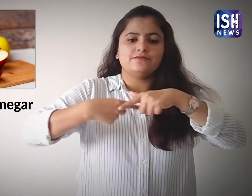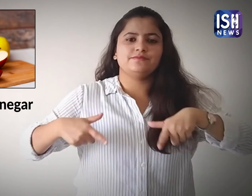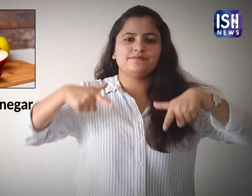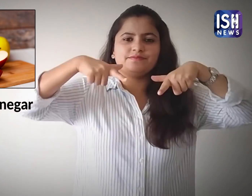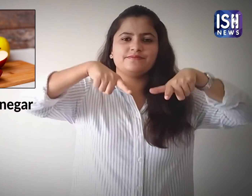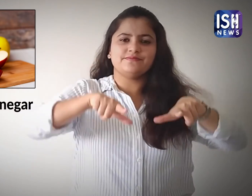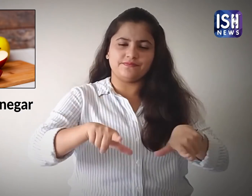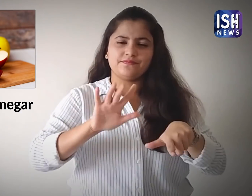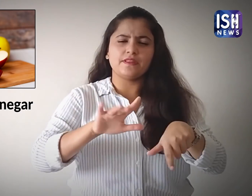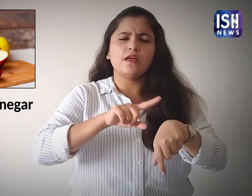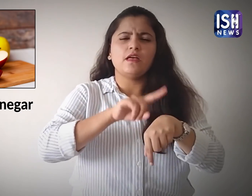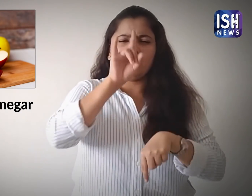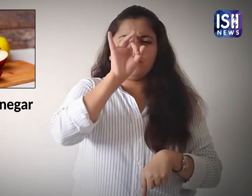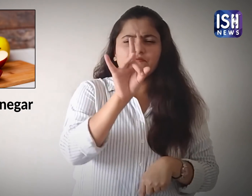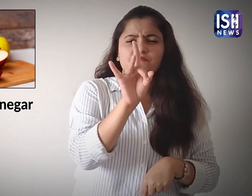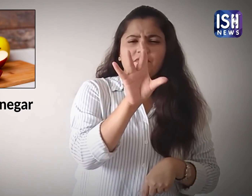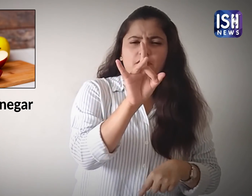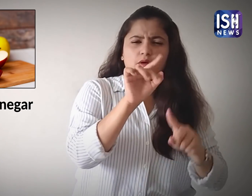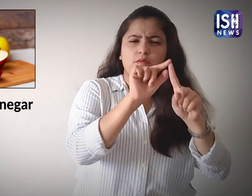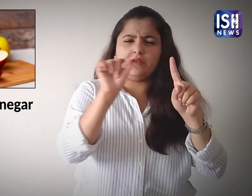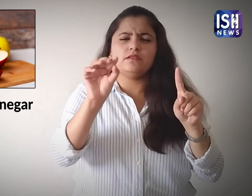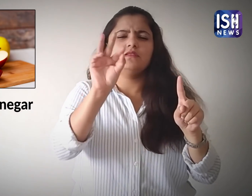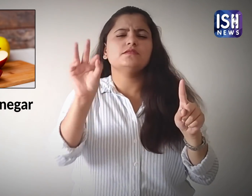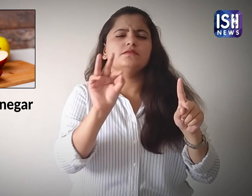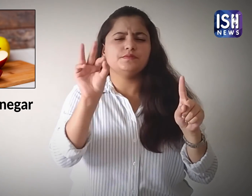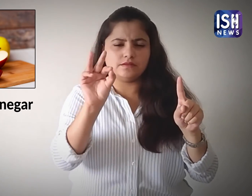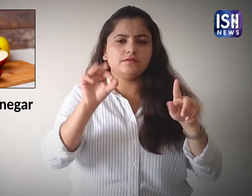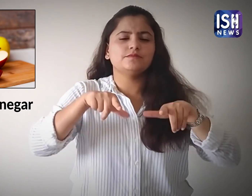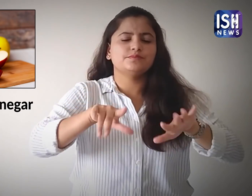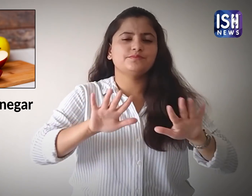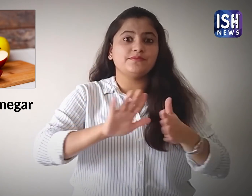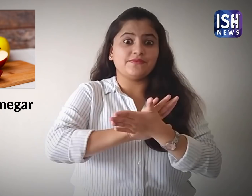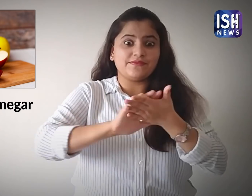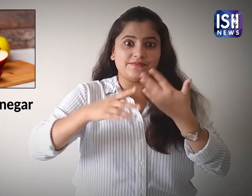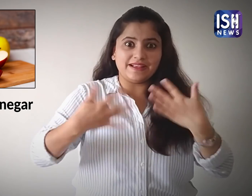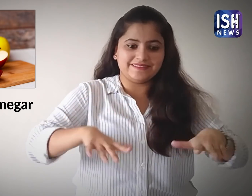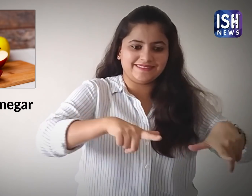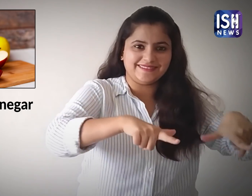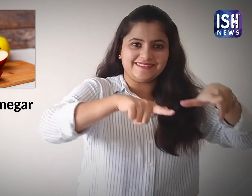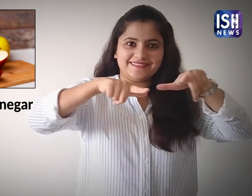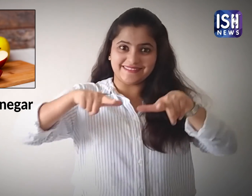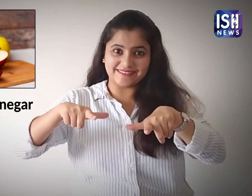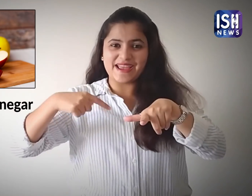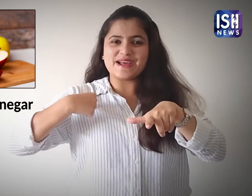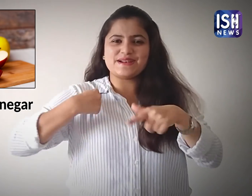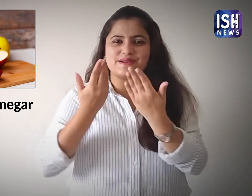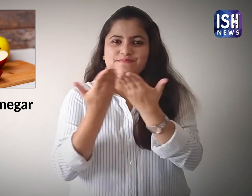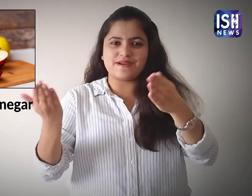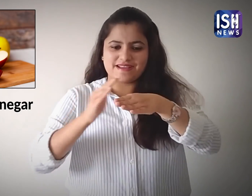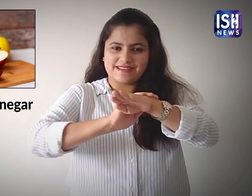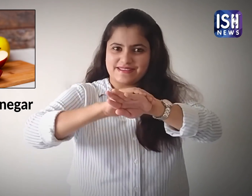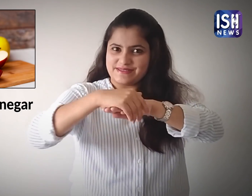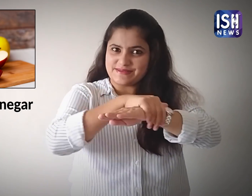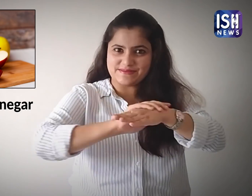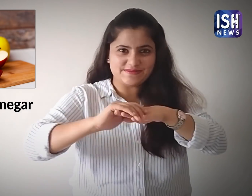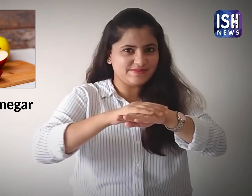Soak your feet for about 15 to 30 minutes. Remove your feet and pat them dry.